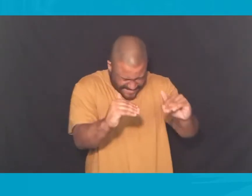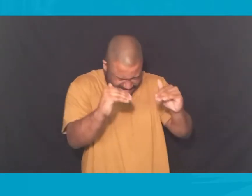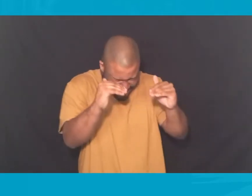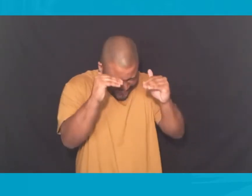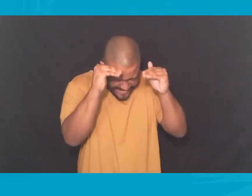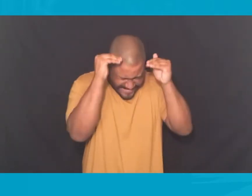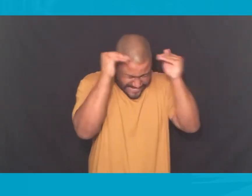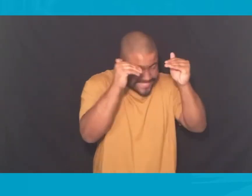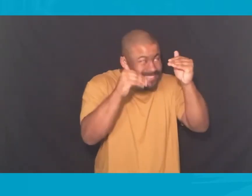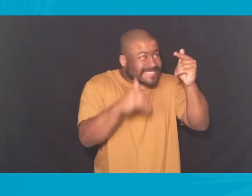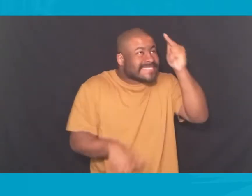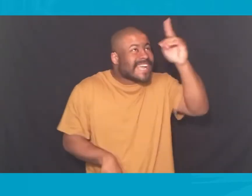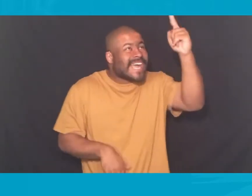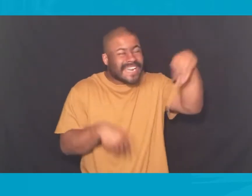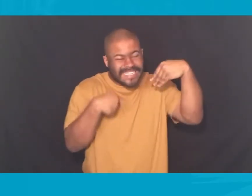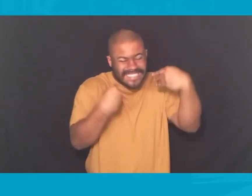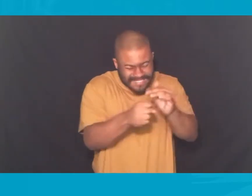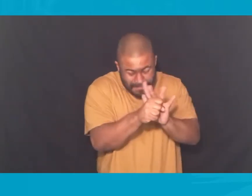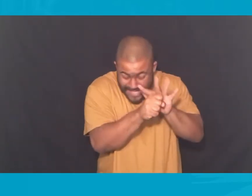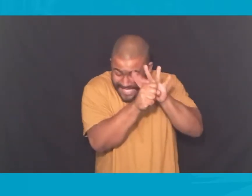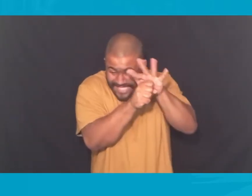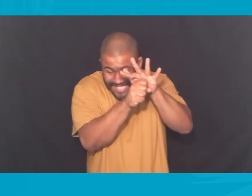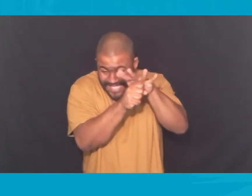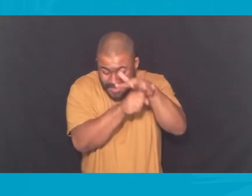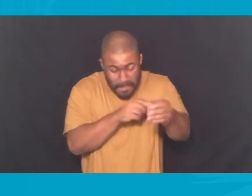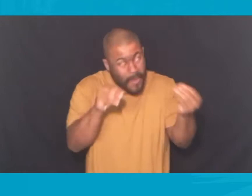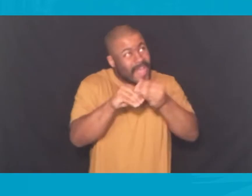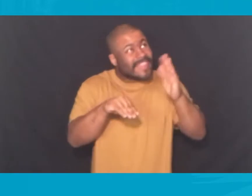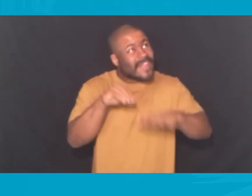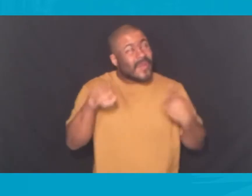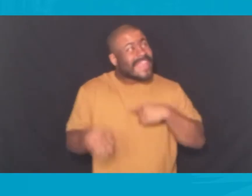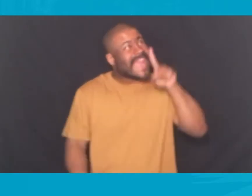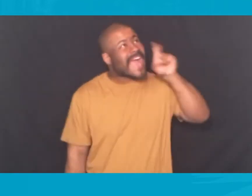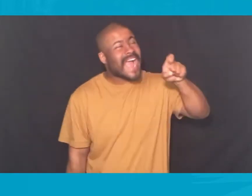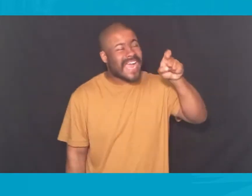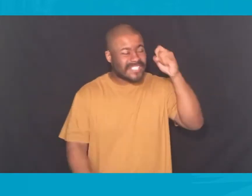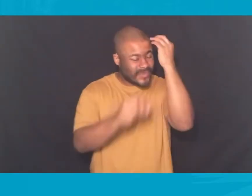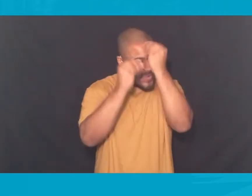God of exceedingly God of abundantly